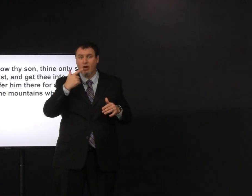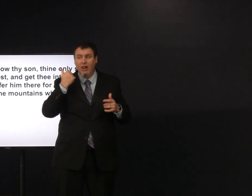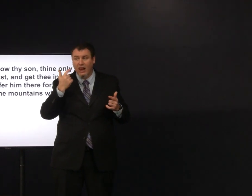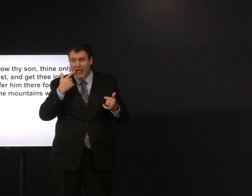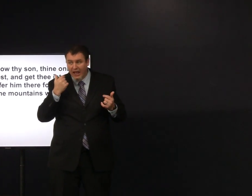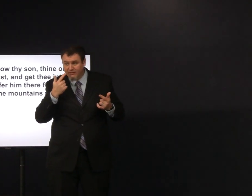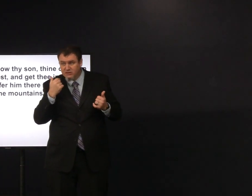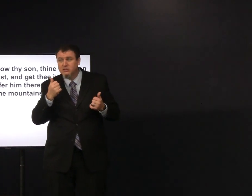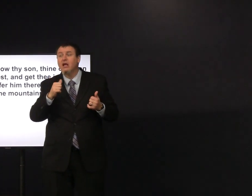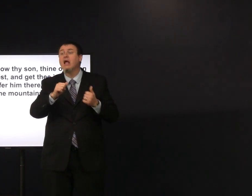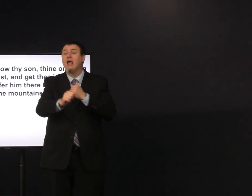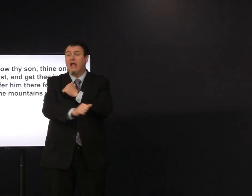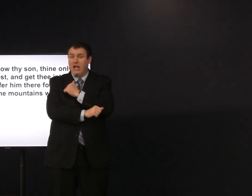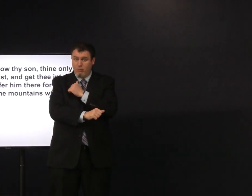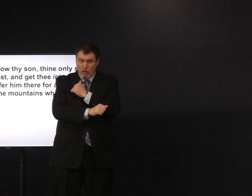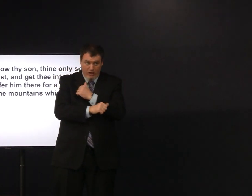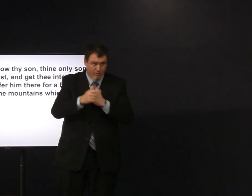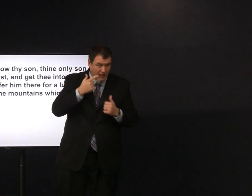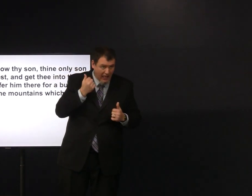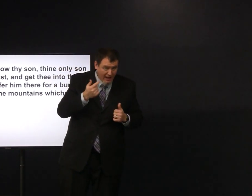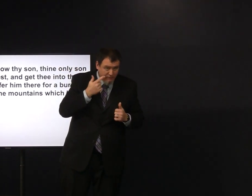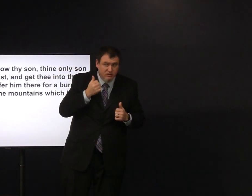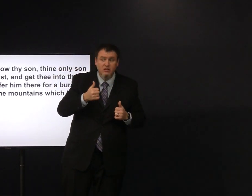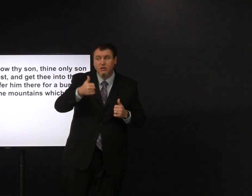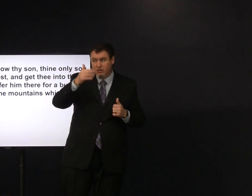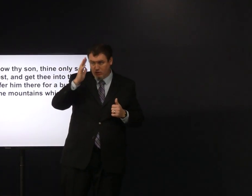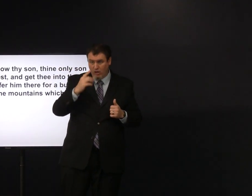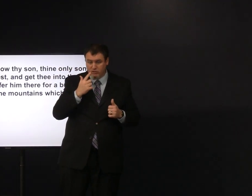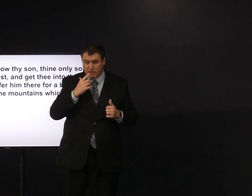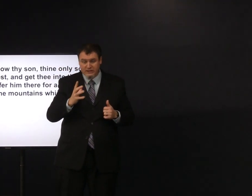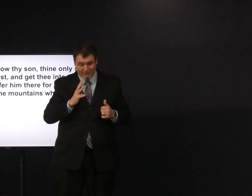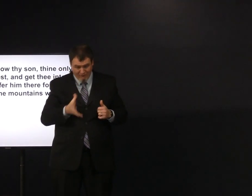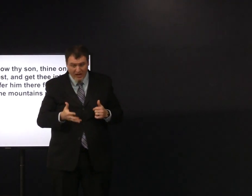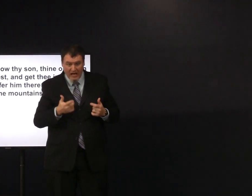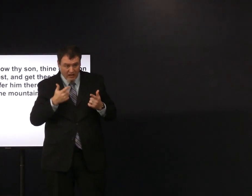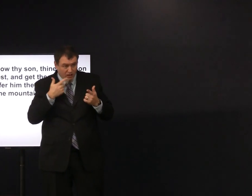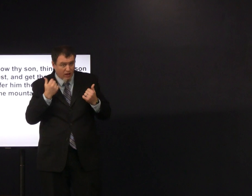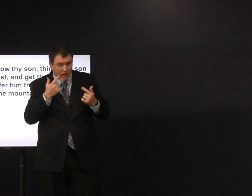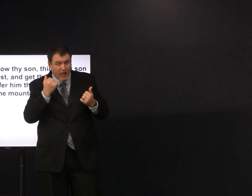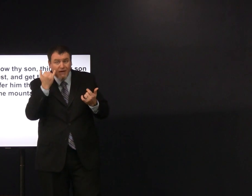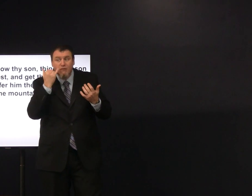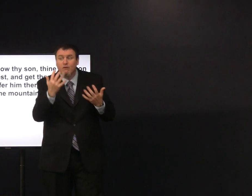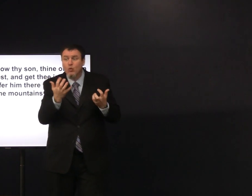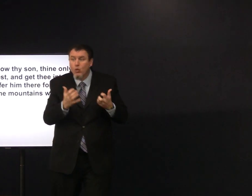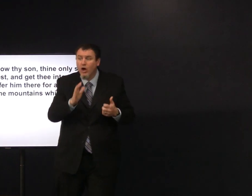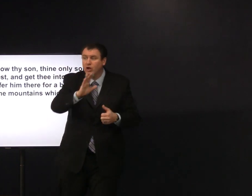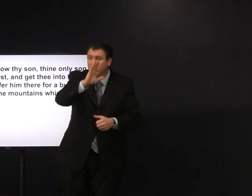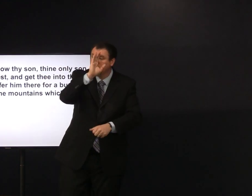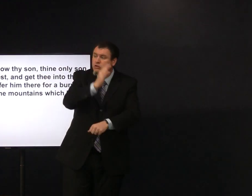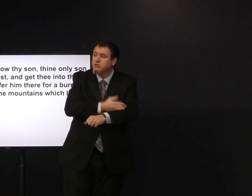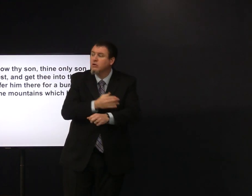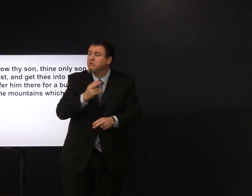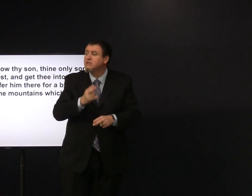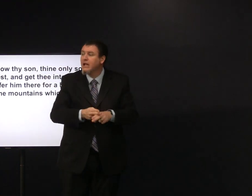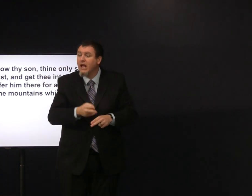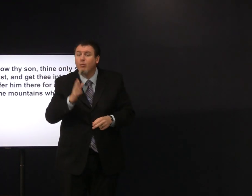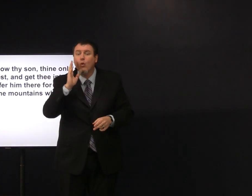told Sarah that she would be pregnant and she laughed at that and the angel said all right